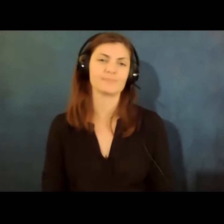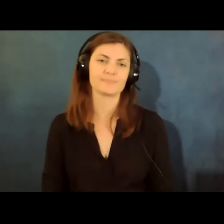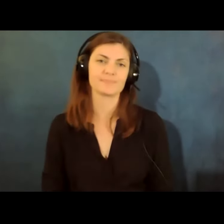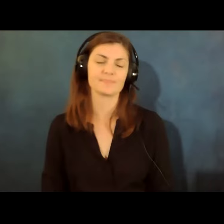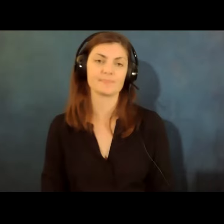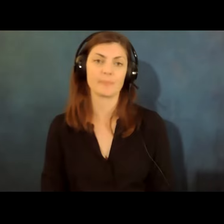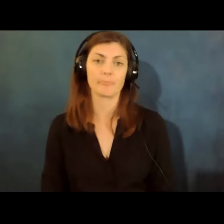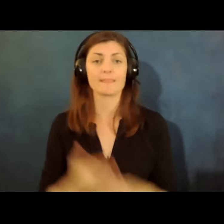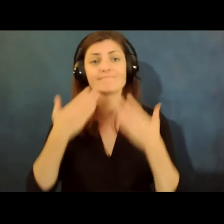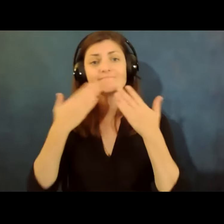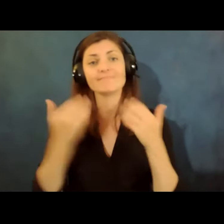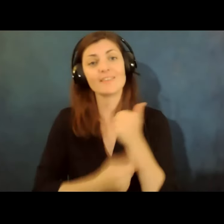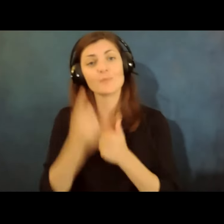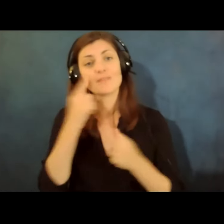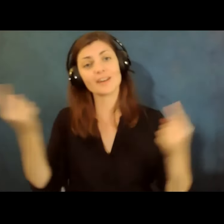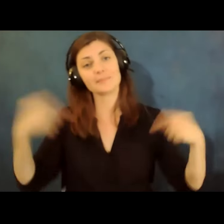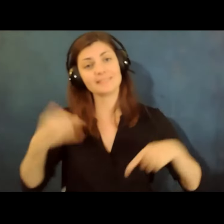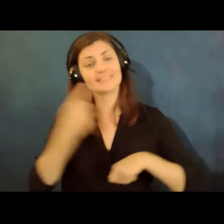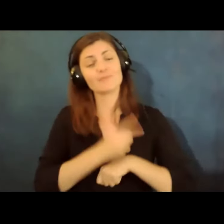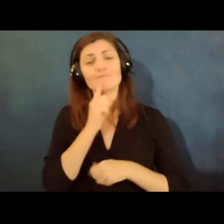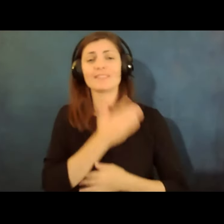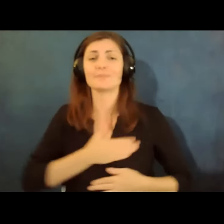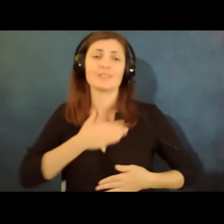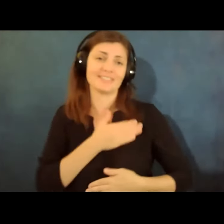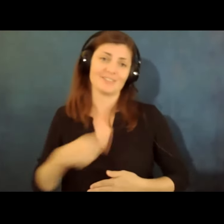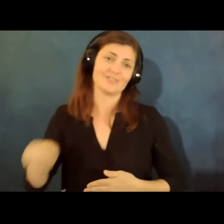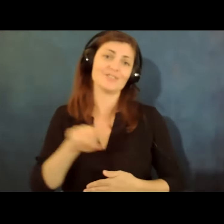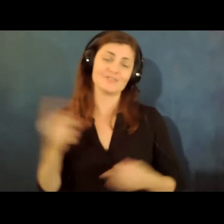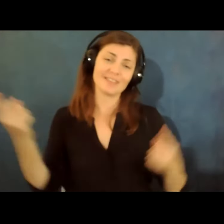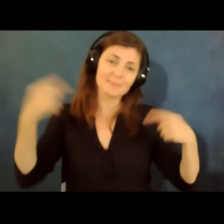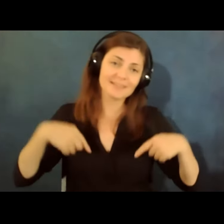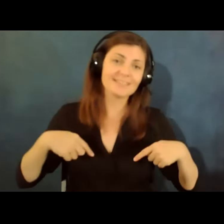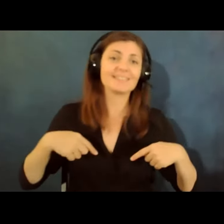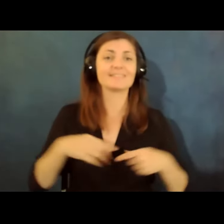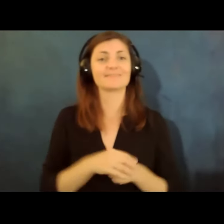um thank you everyone for coming today we really appreciate you um coming out and spending an hour